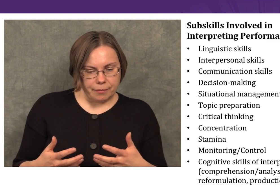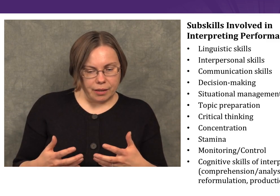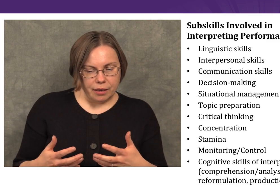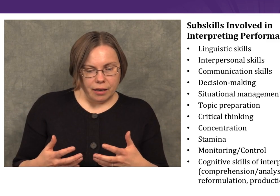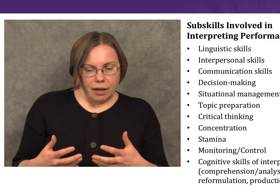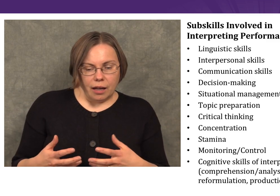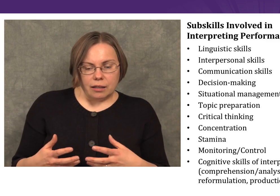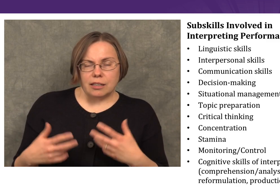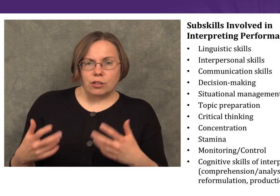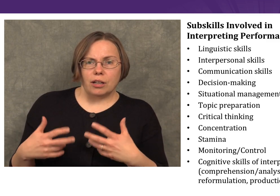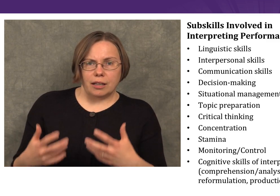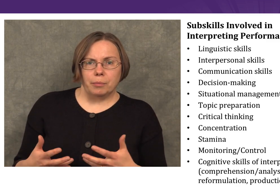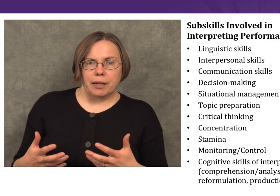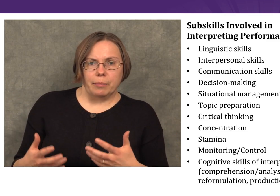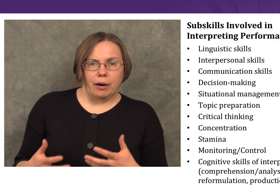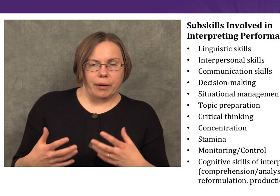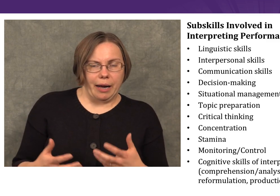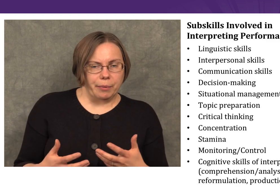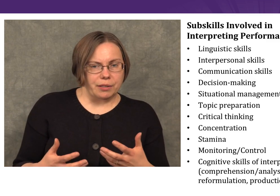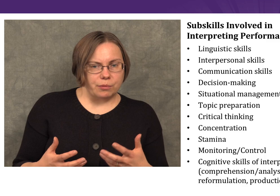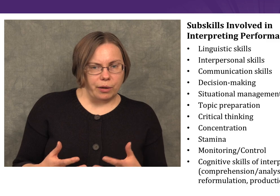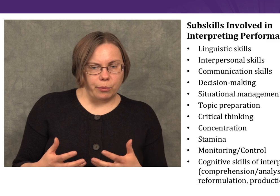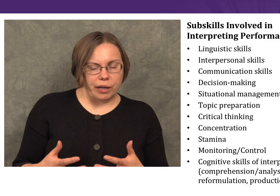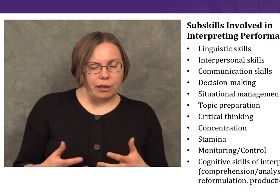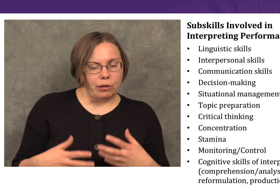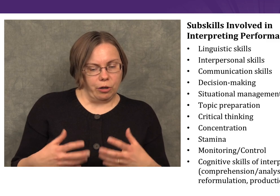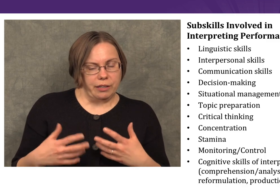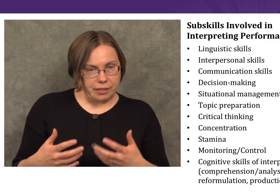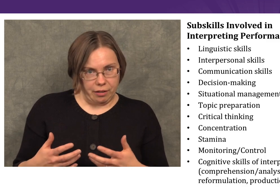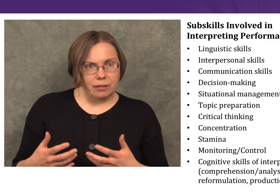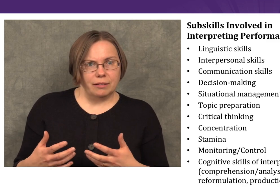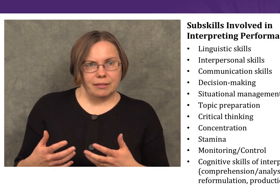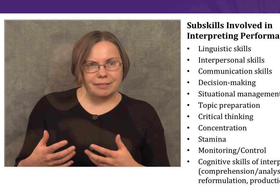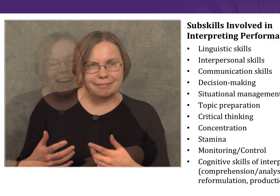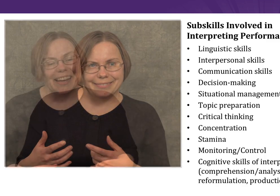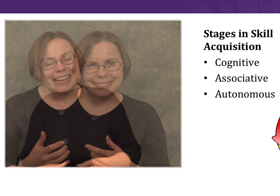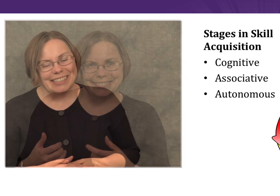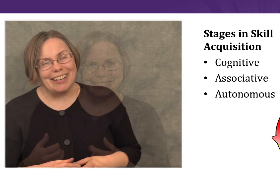Let’s look a little bit at what happens when we learn a skill.